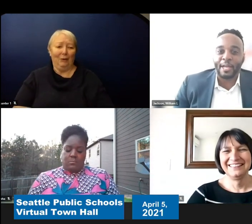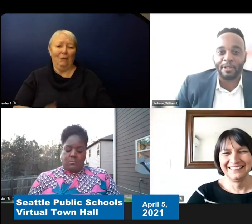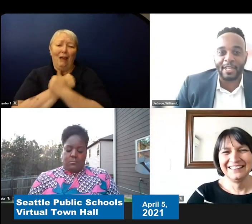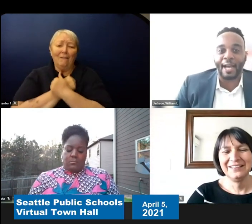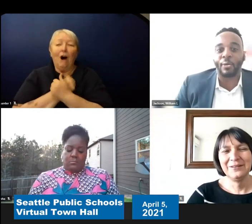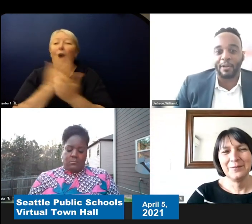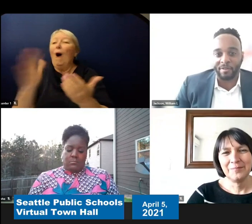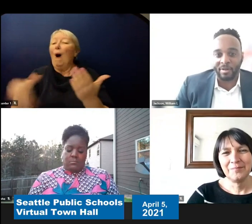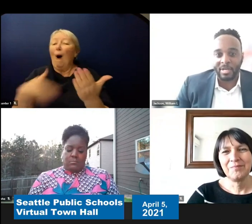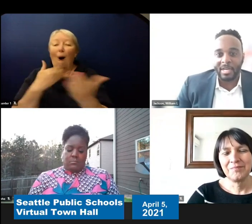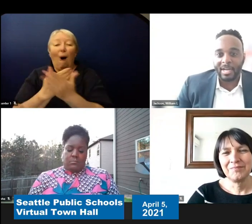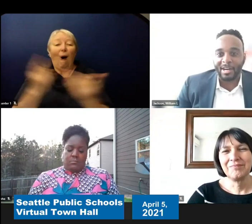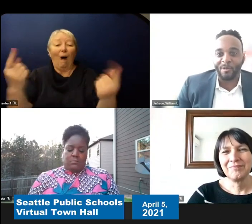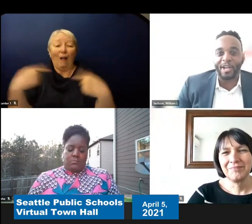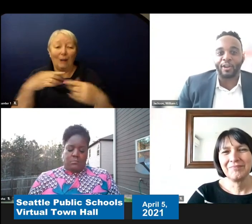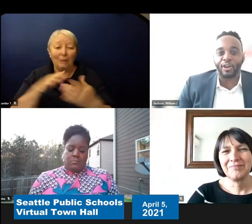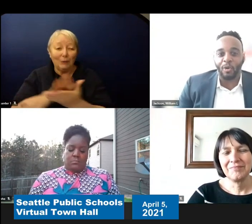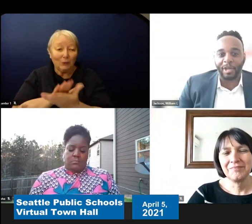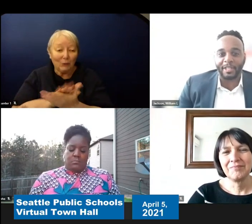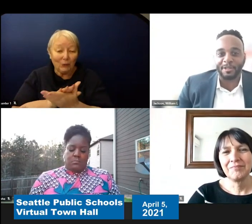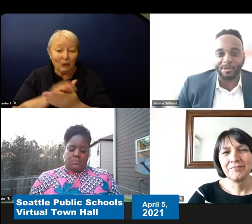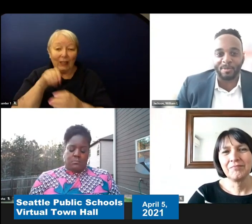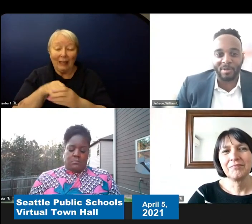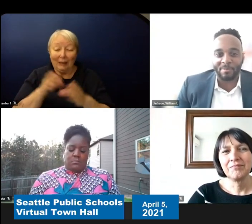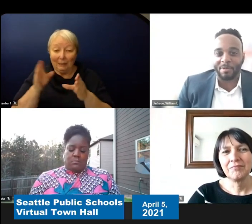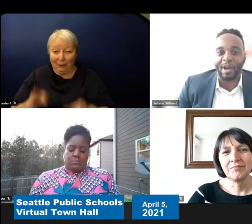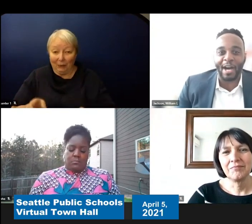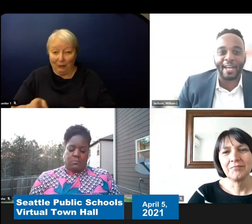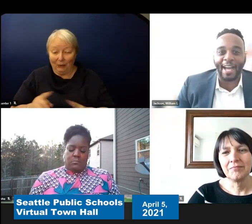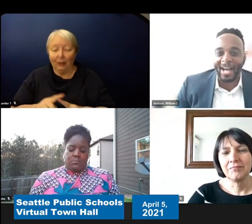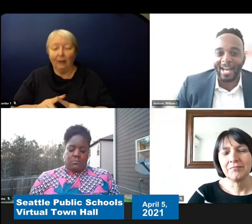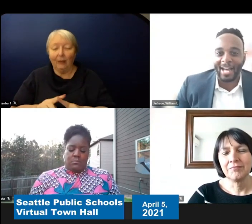However we are going to provide high-quality